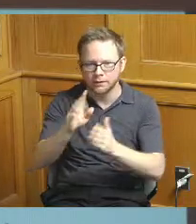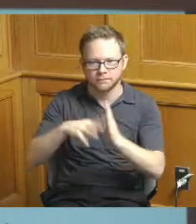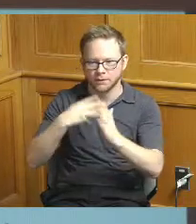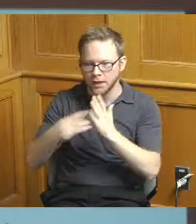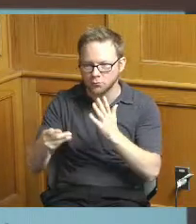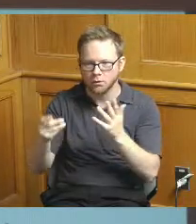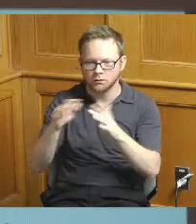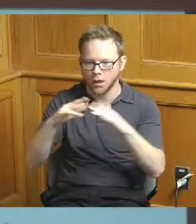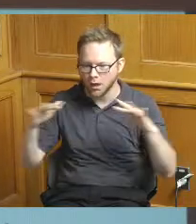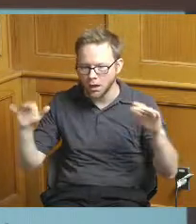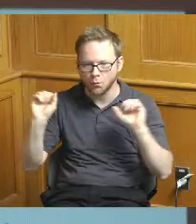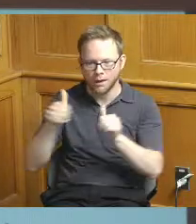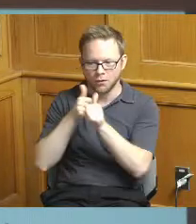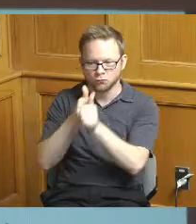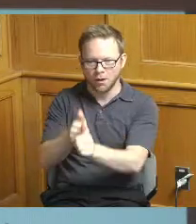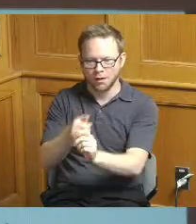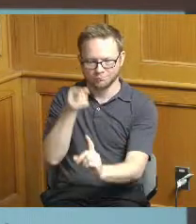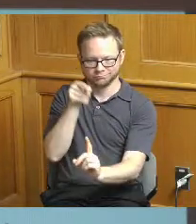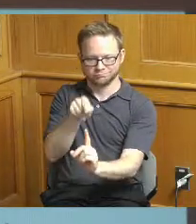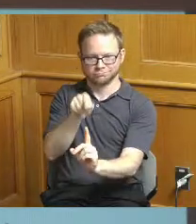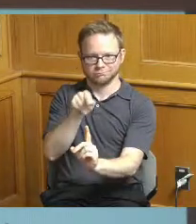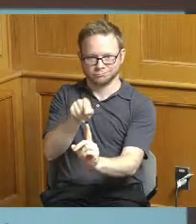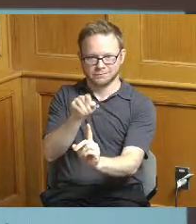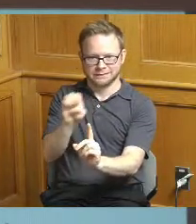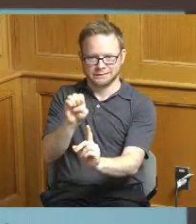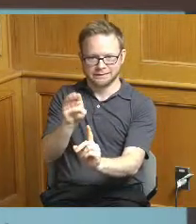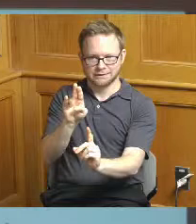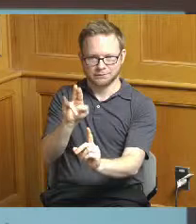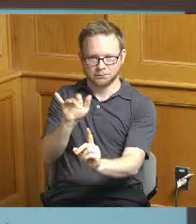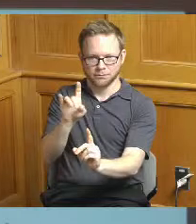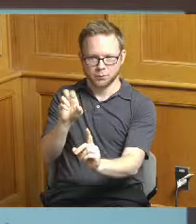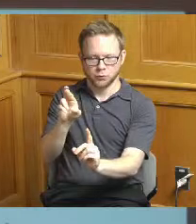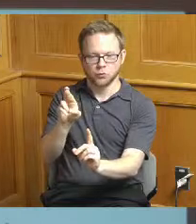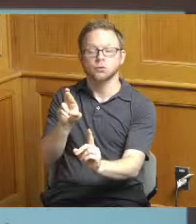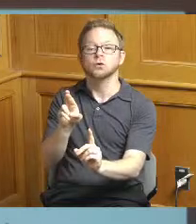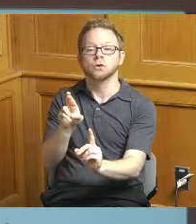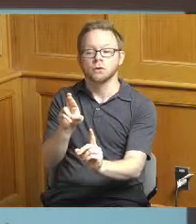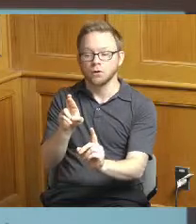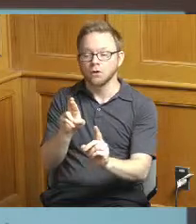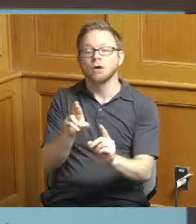so all of our projects have now been migrated into that we're also using a software that allows us to